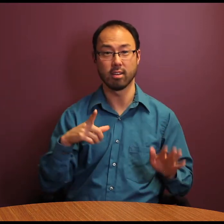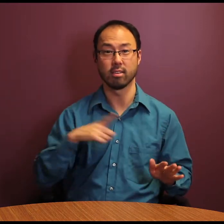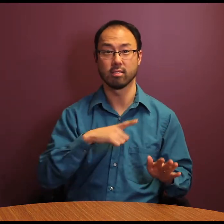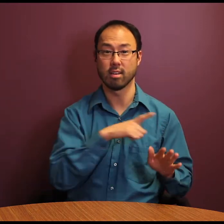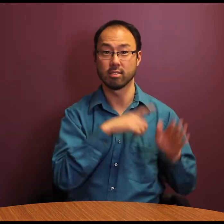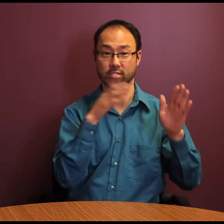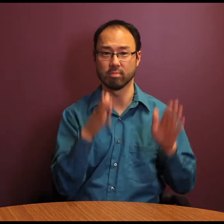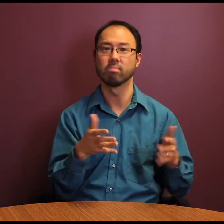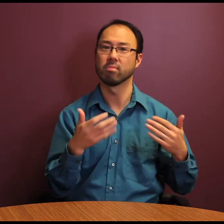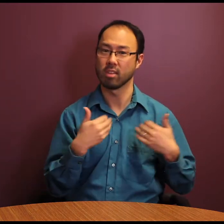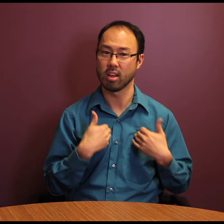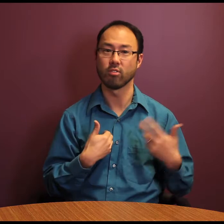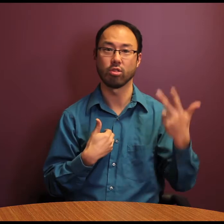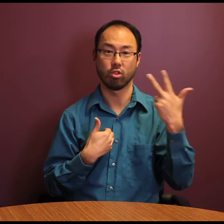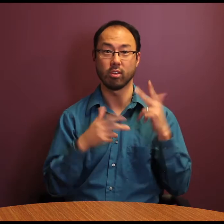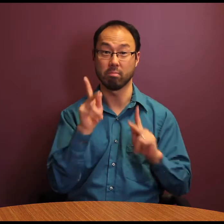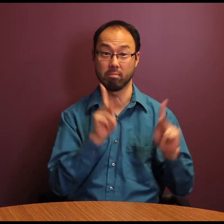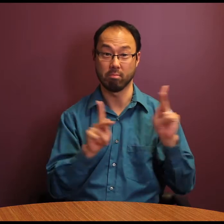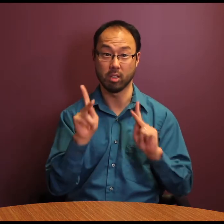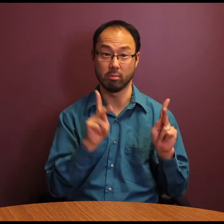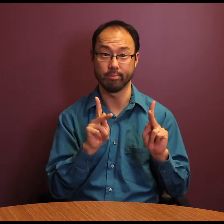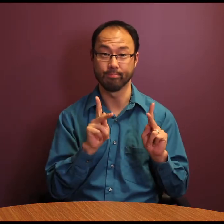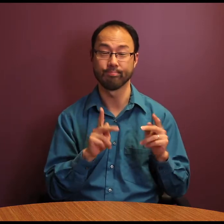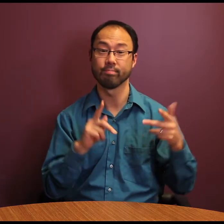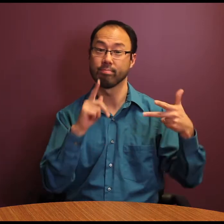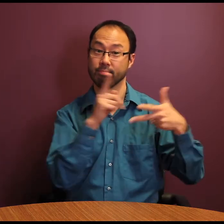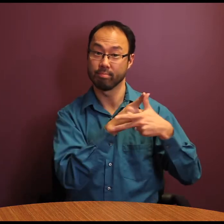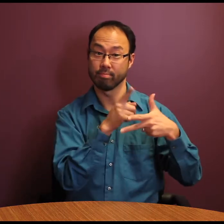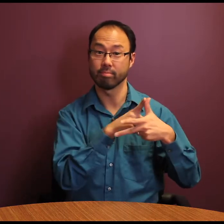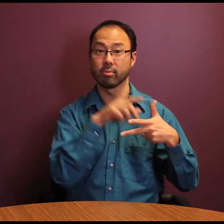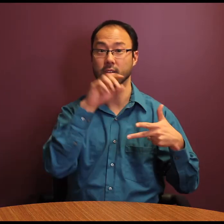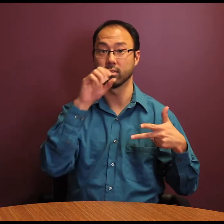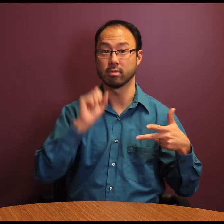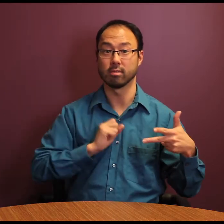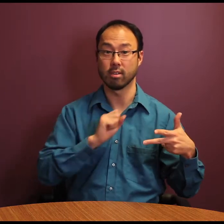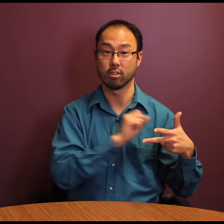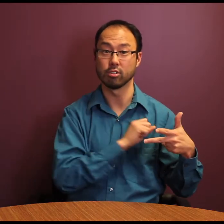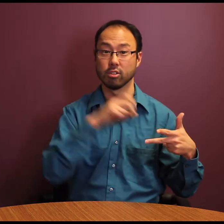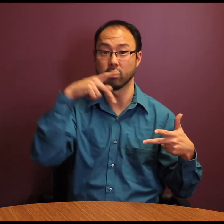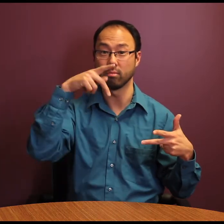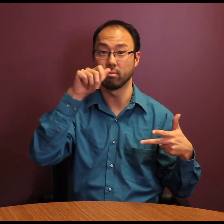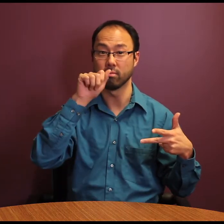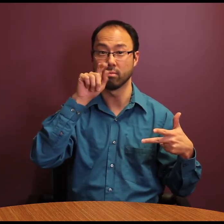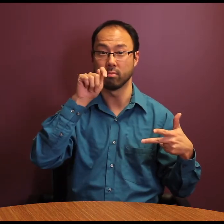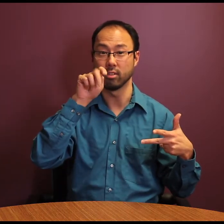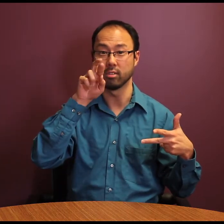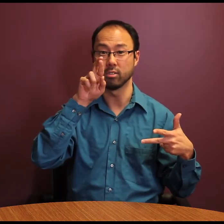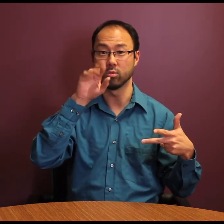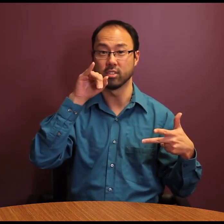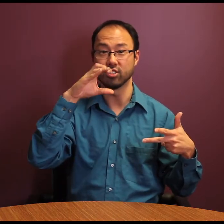The first category is the Outstanding Legislators award.